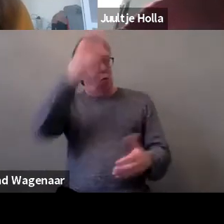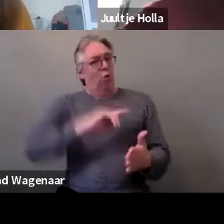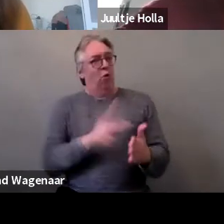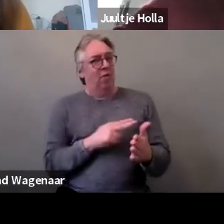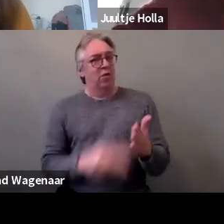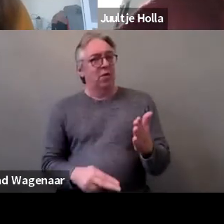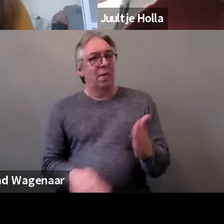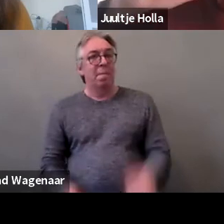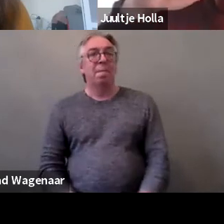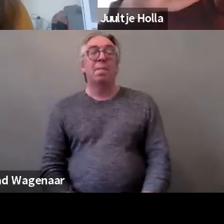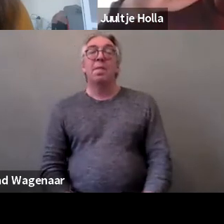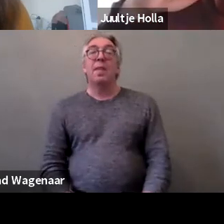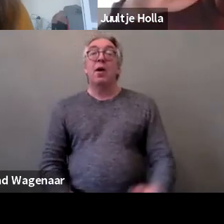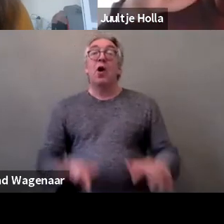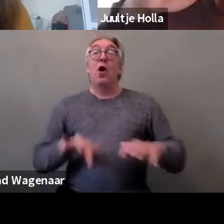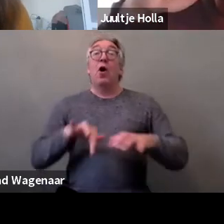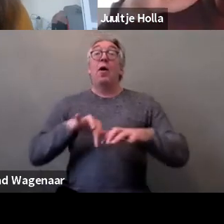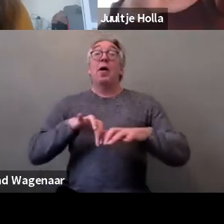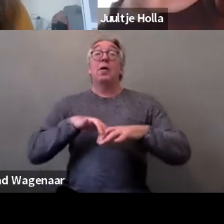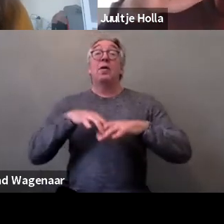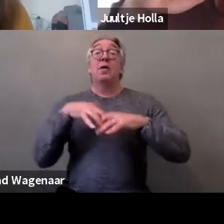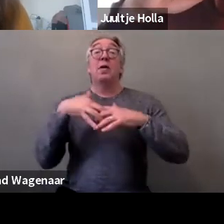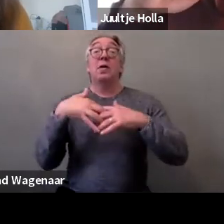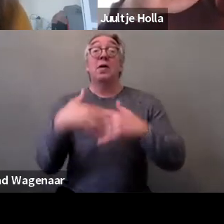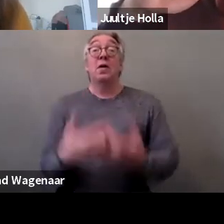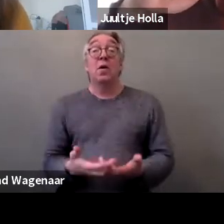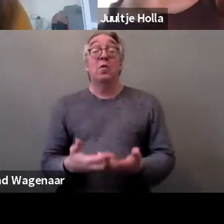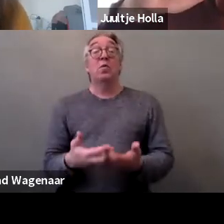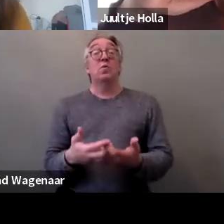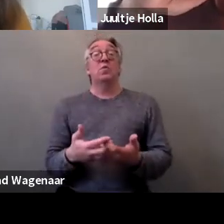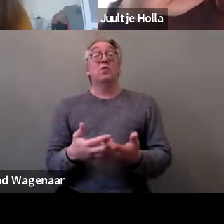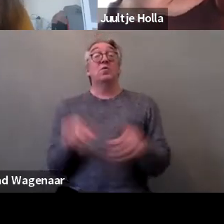on how to combat dangerous narrative coming from governments